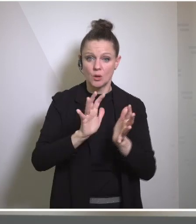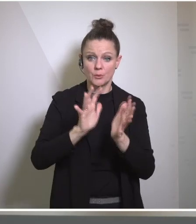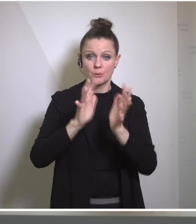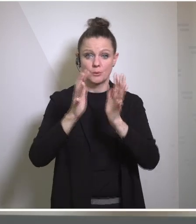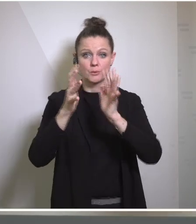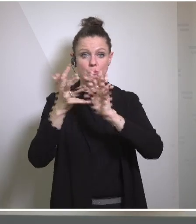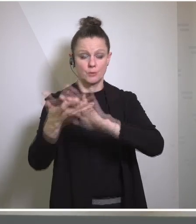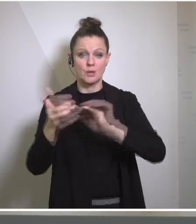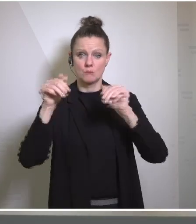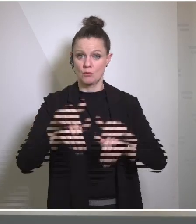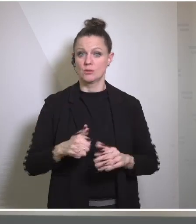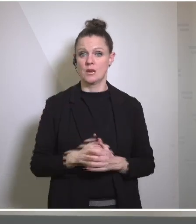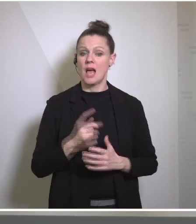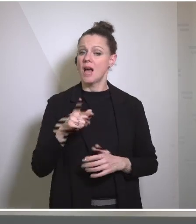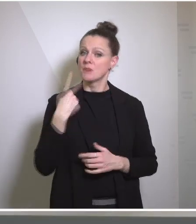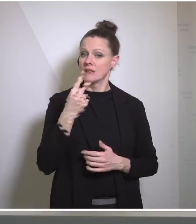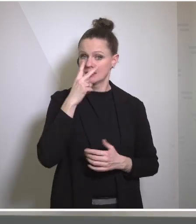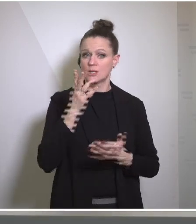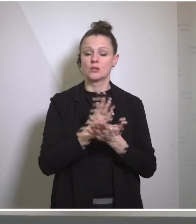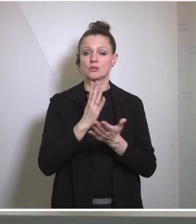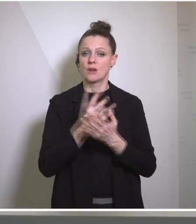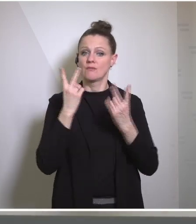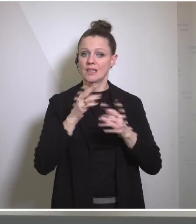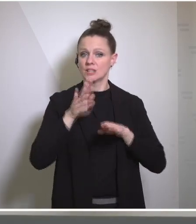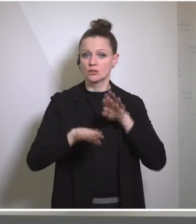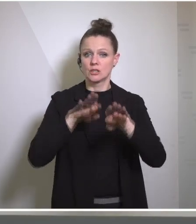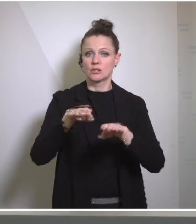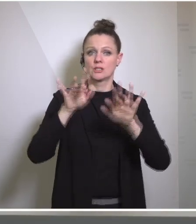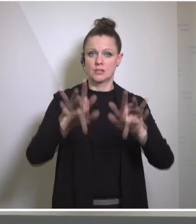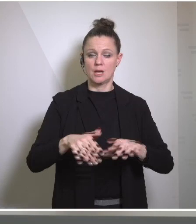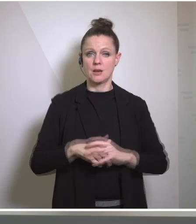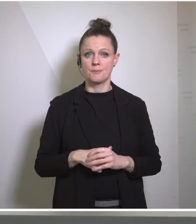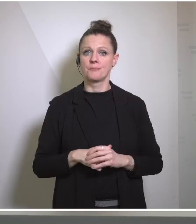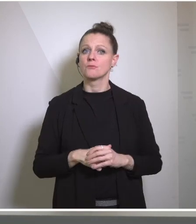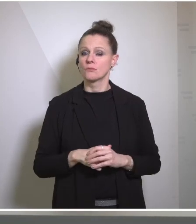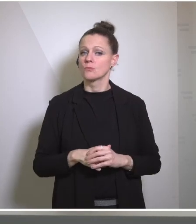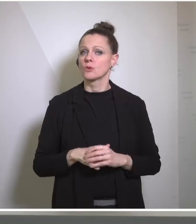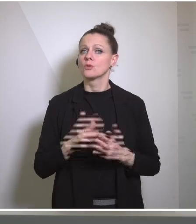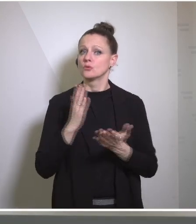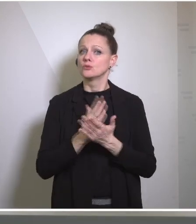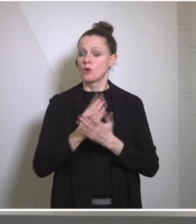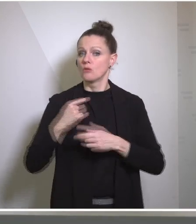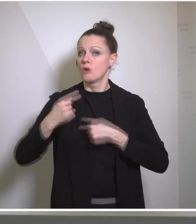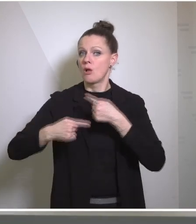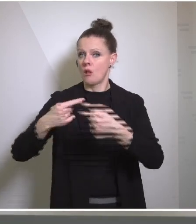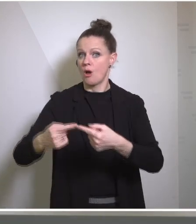But I think we see some very important steps that Austria has taken and is taking. And to that end,